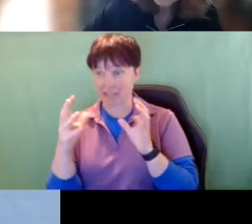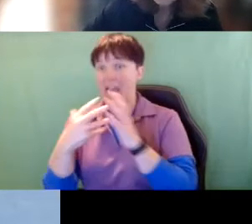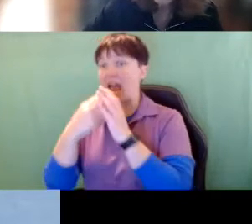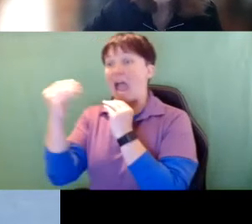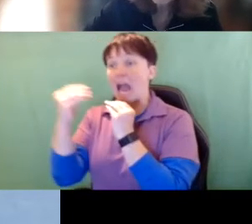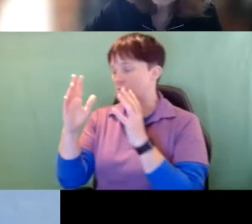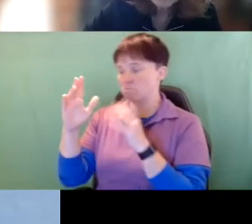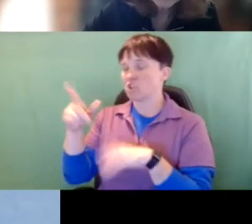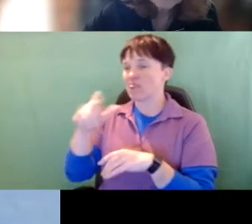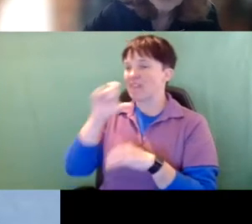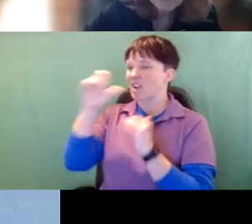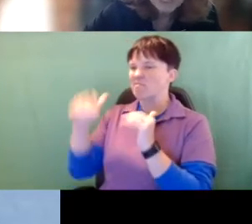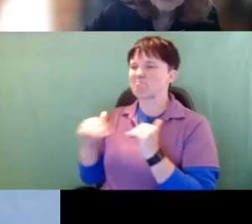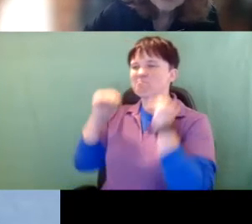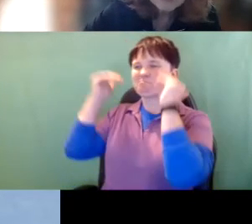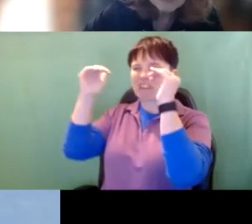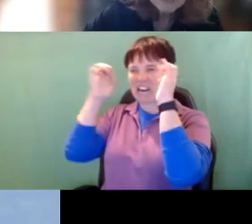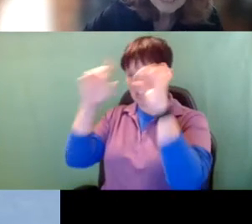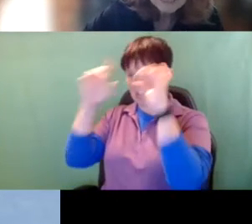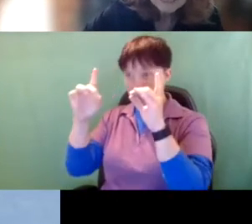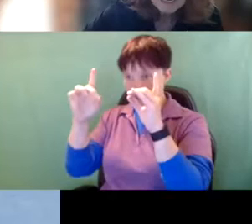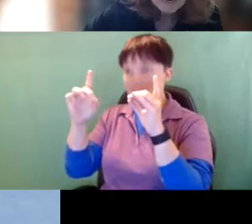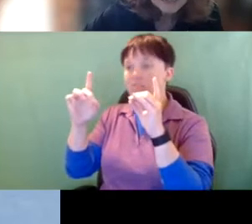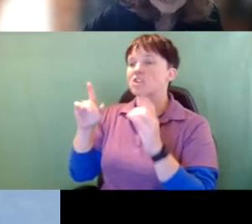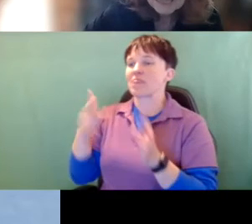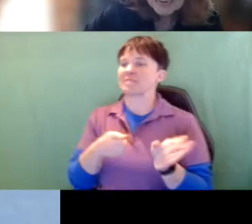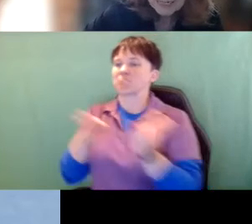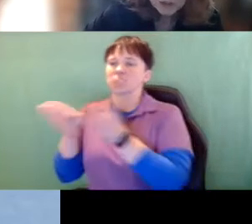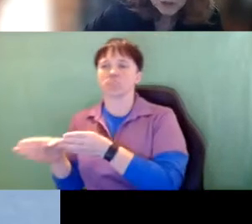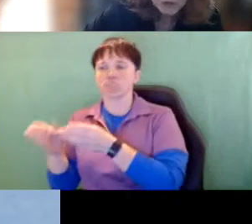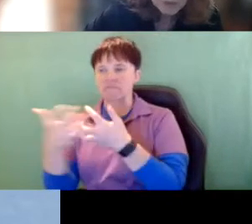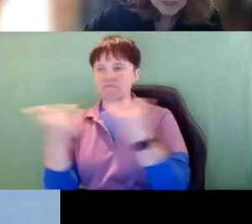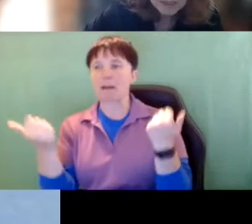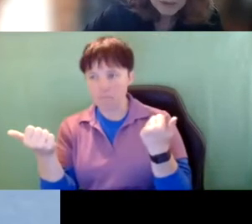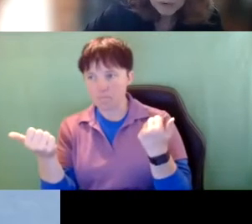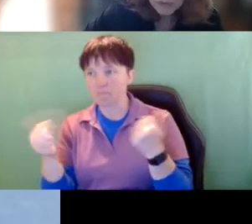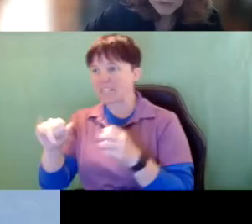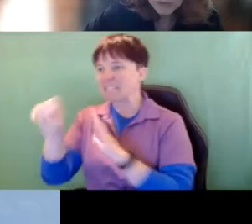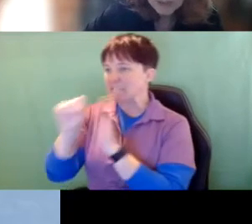So if any of you have questions about that this is a state or a group that can go through